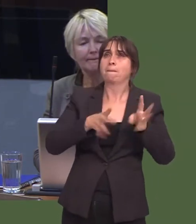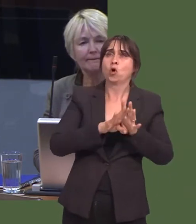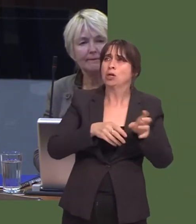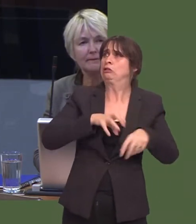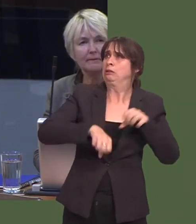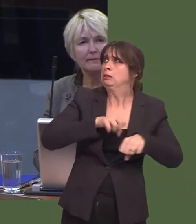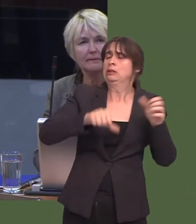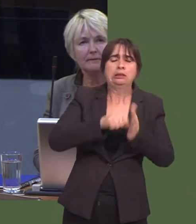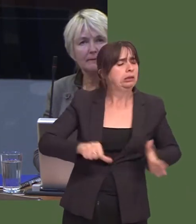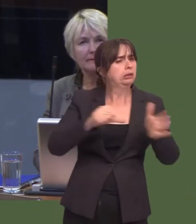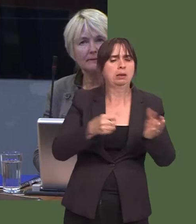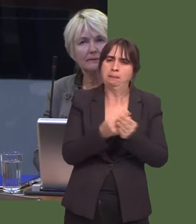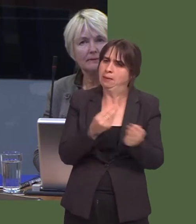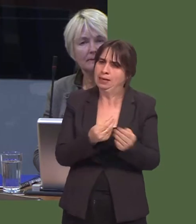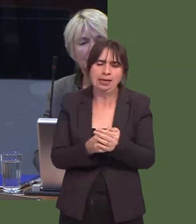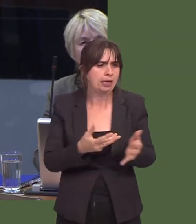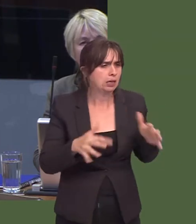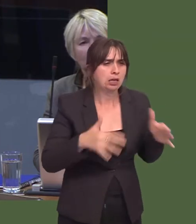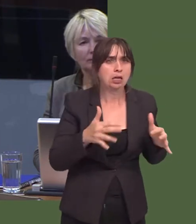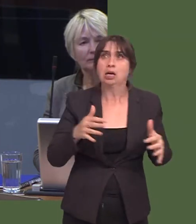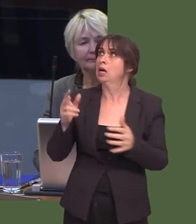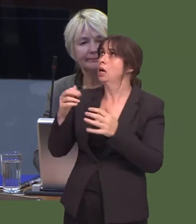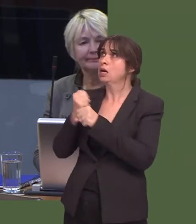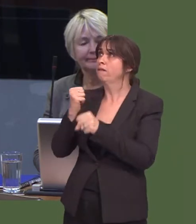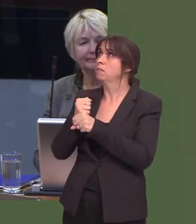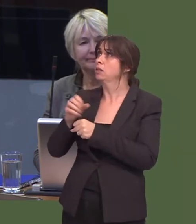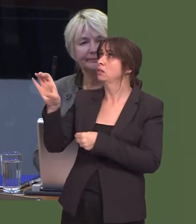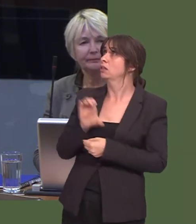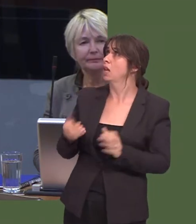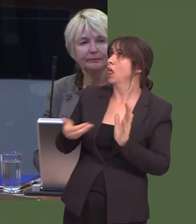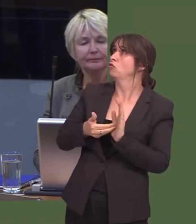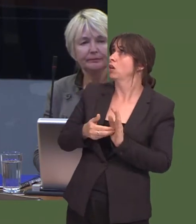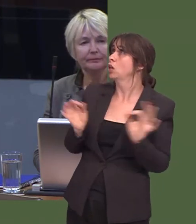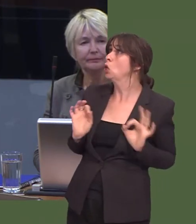And as the Government responsible for the Welsh NHS, will you guarantee that deficit